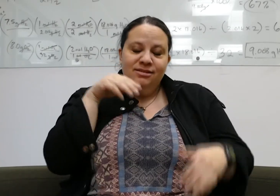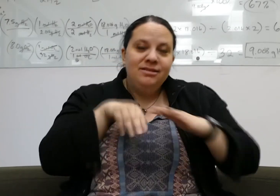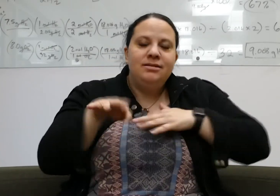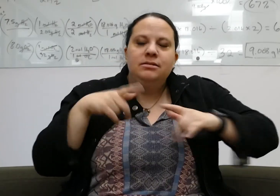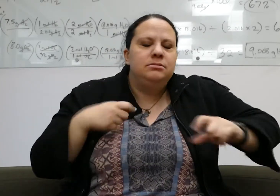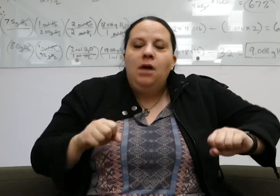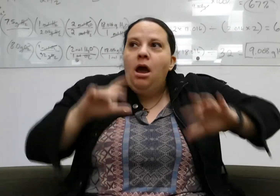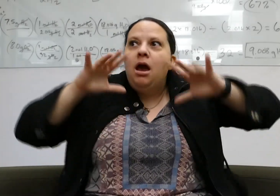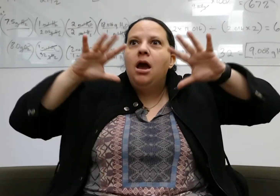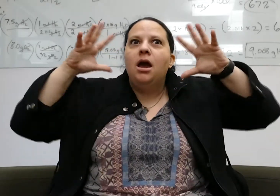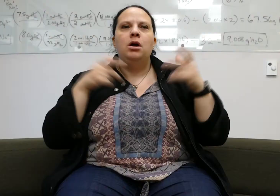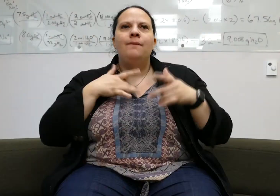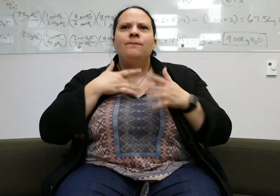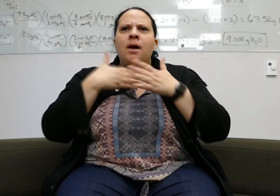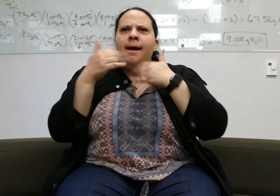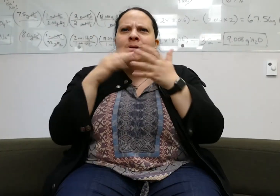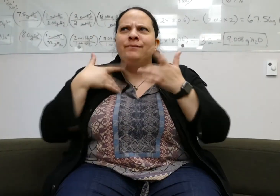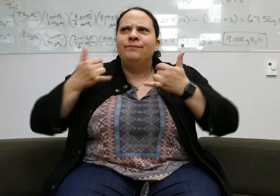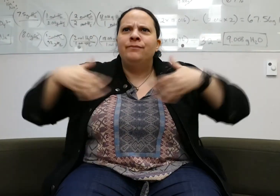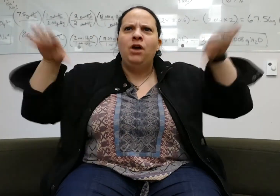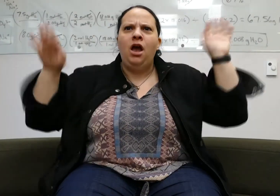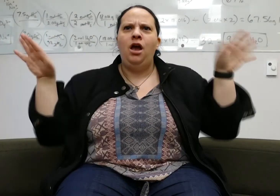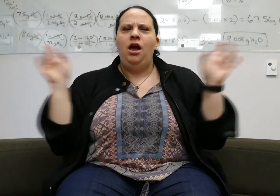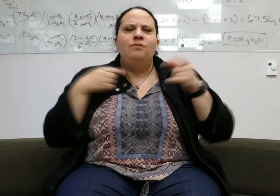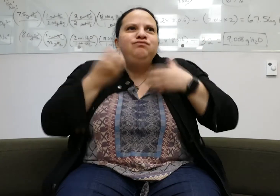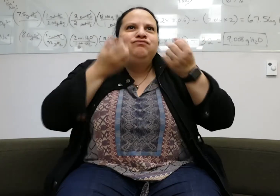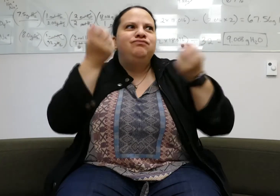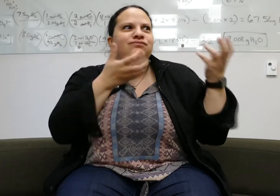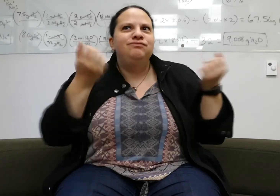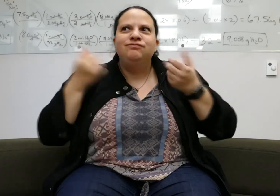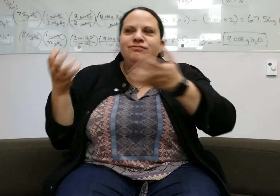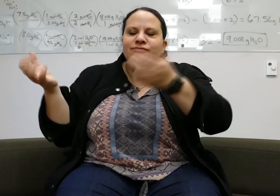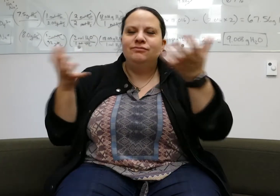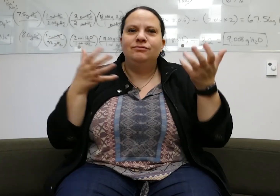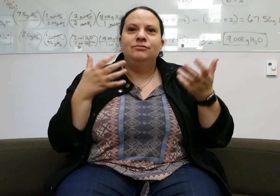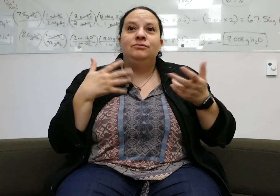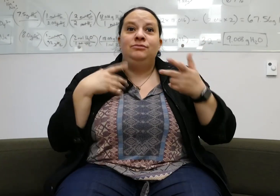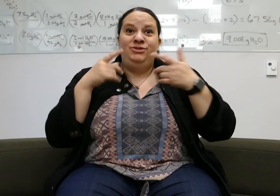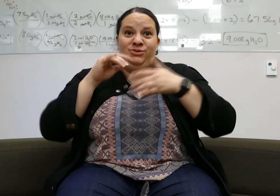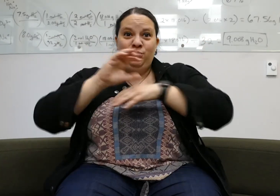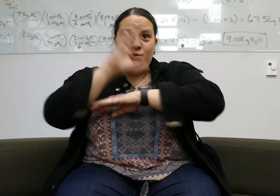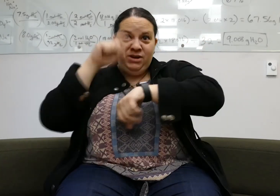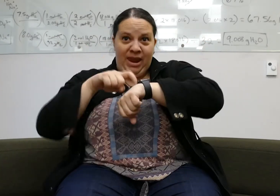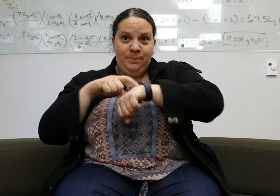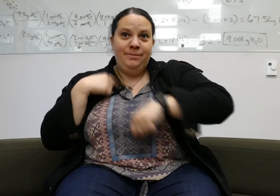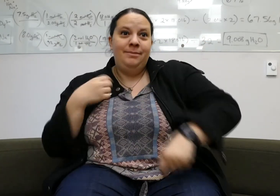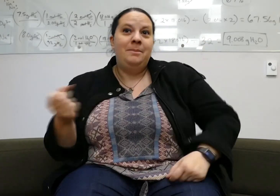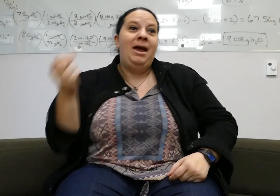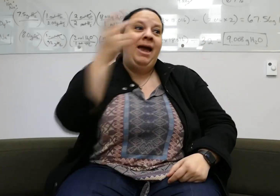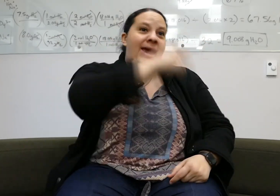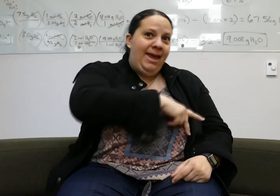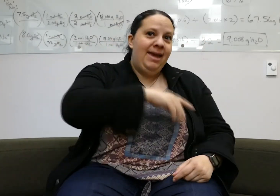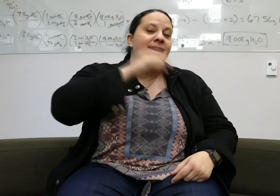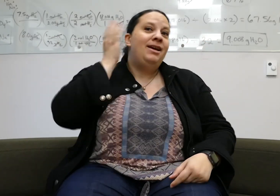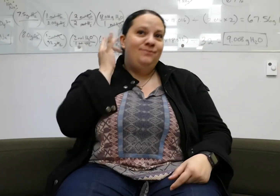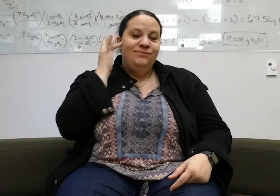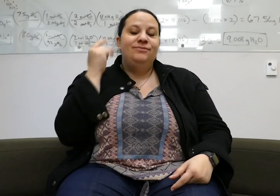I was amazed and shocked. I felt as if I was flying, with everyone signing everywhere. During Christmas break, I flew back home to California.